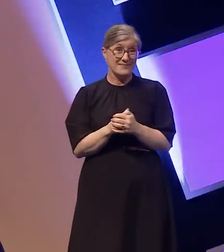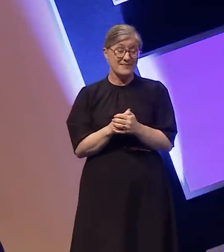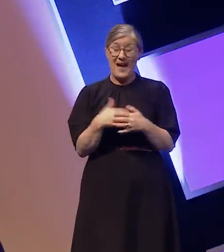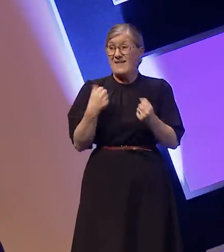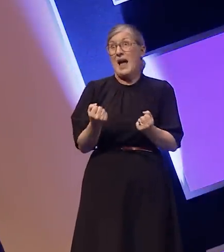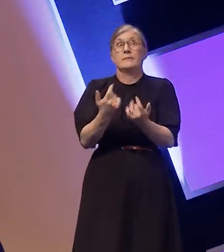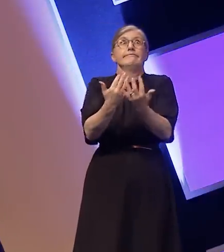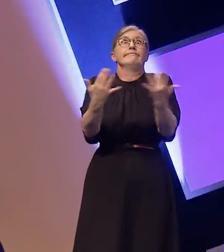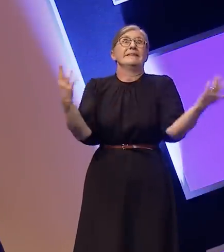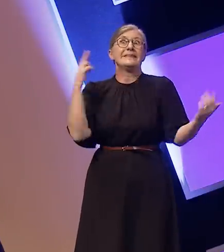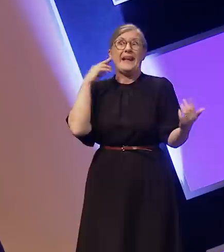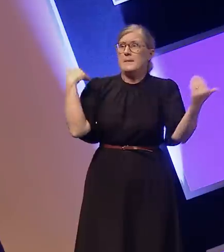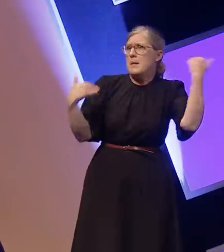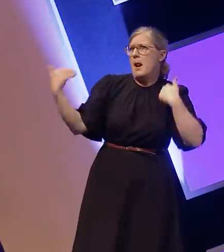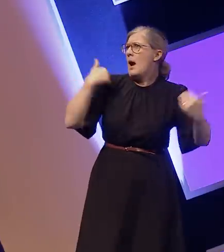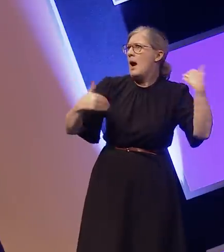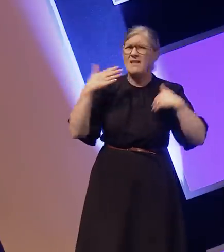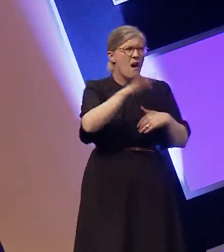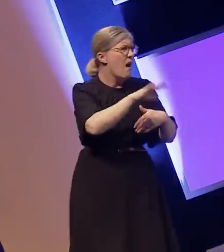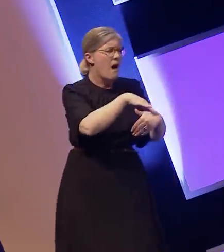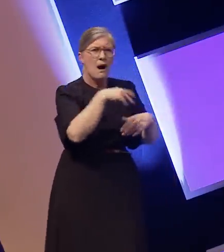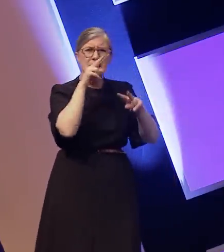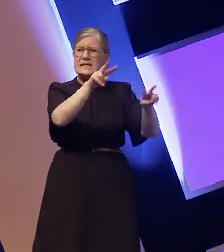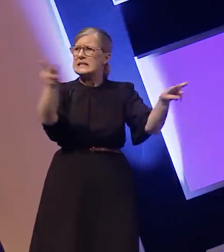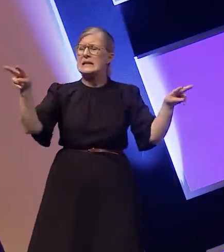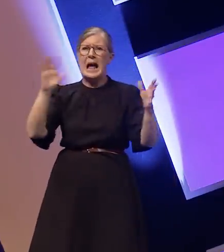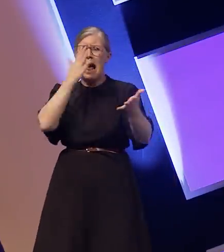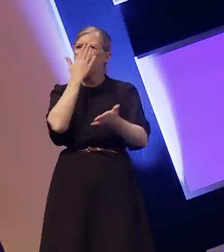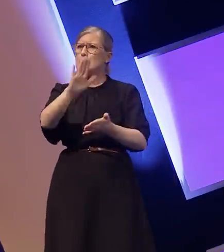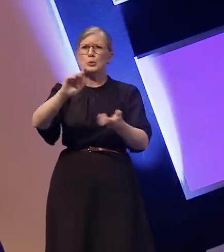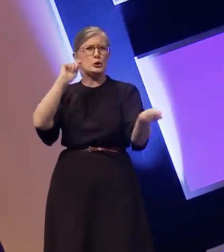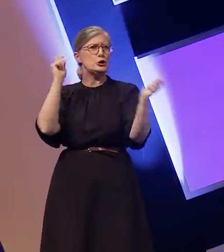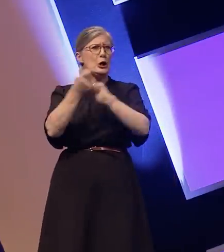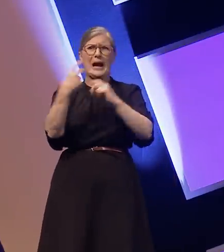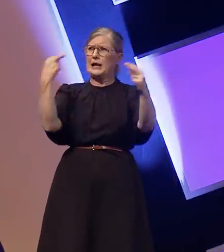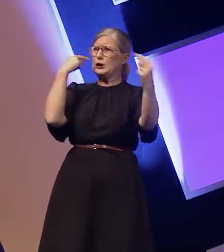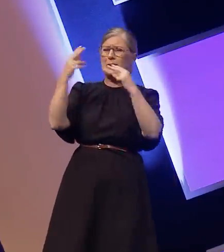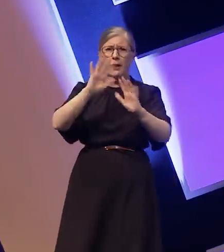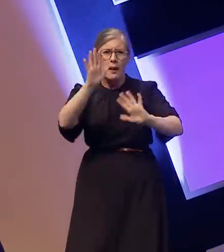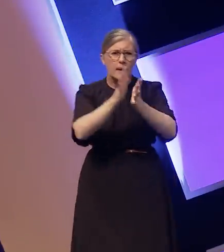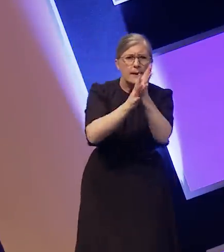telling me they've seen a positive shift in attitudes toward them and parents of deaf children